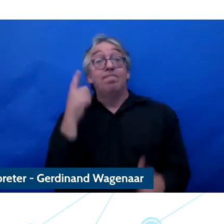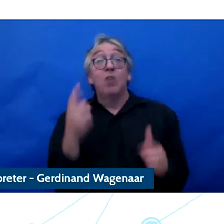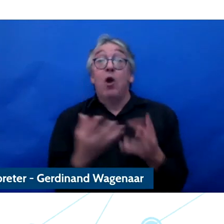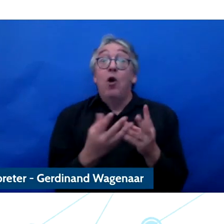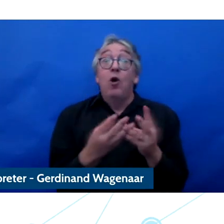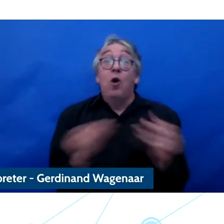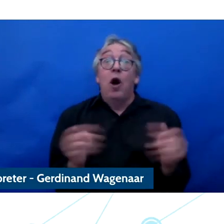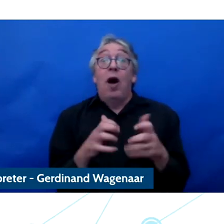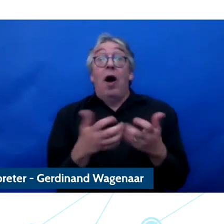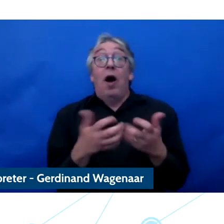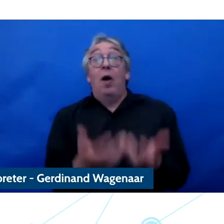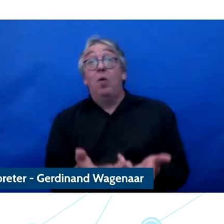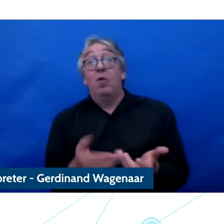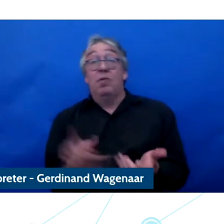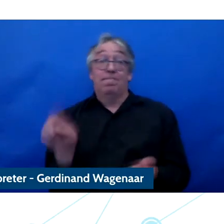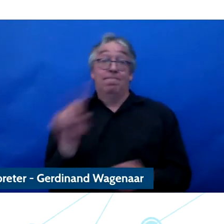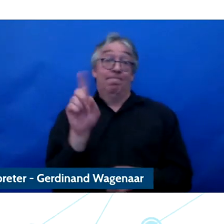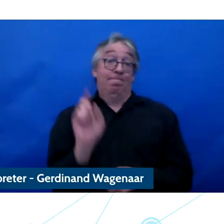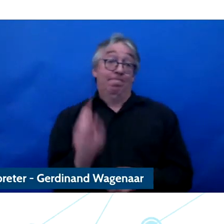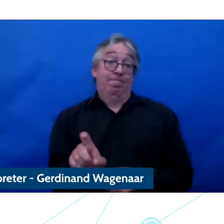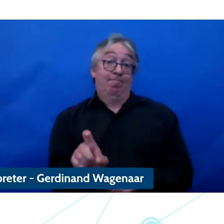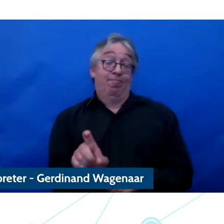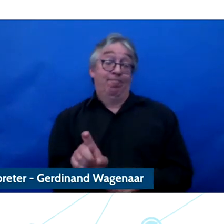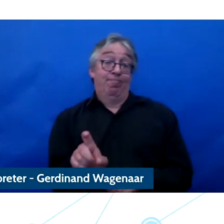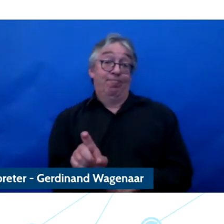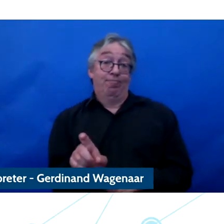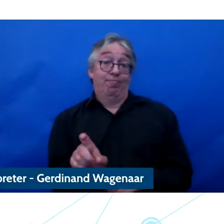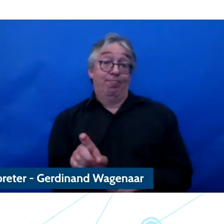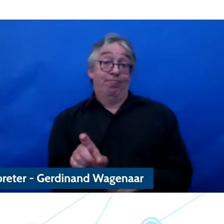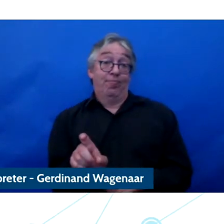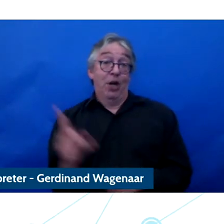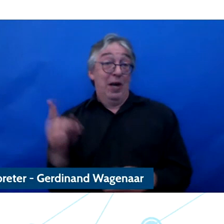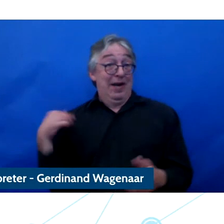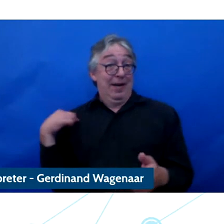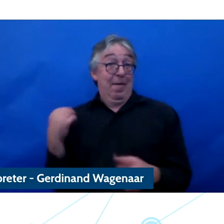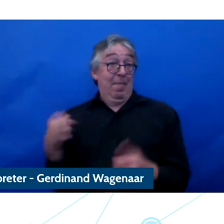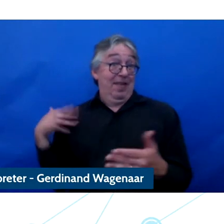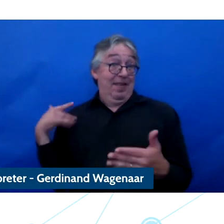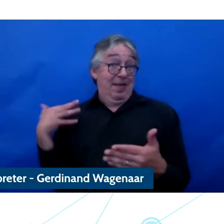years, I have been saying to try to convince people to well to include in